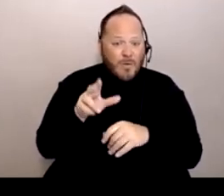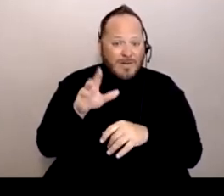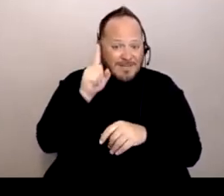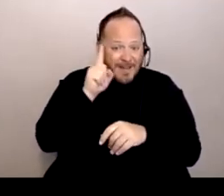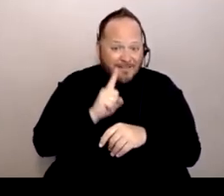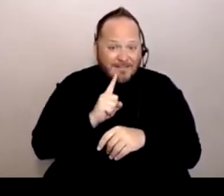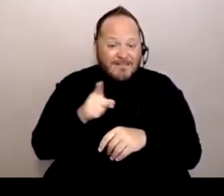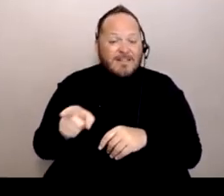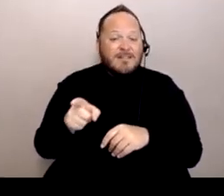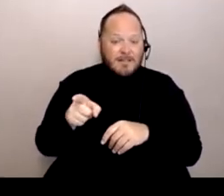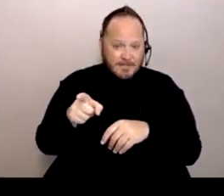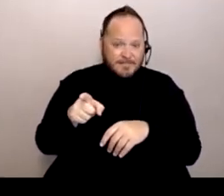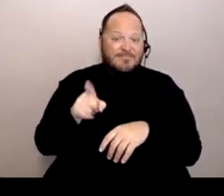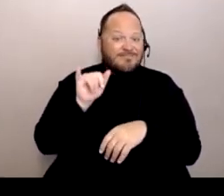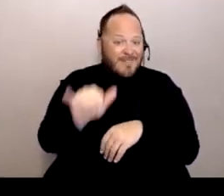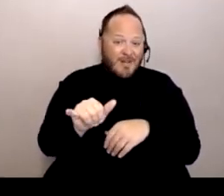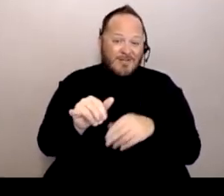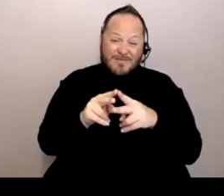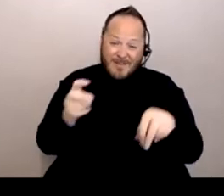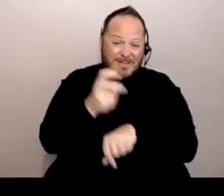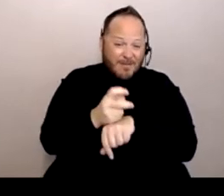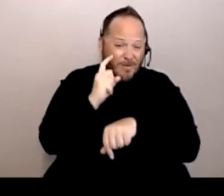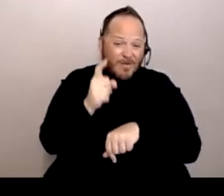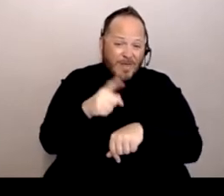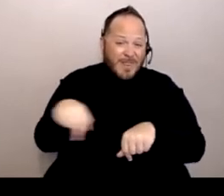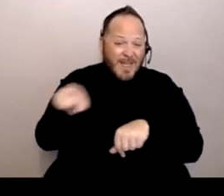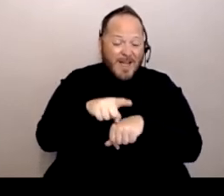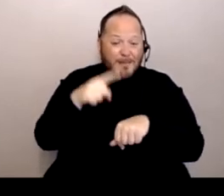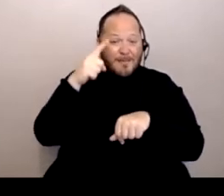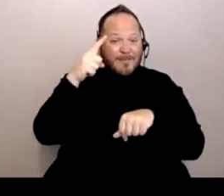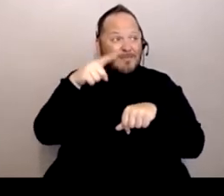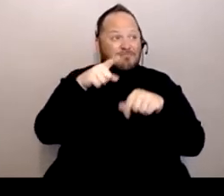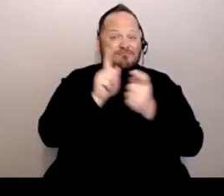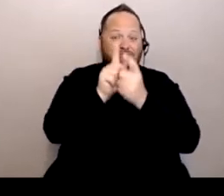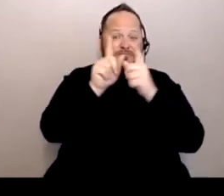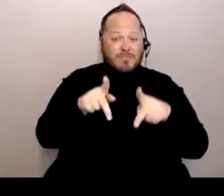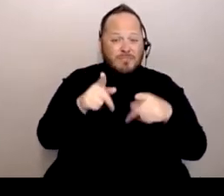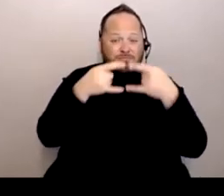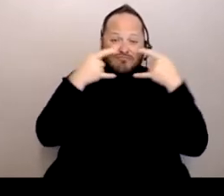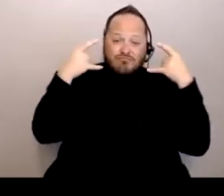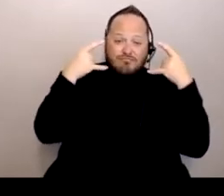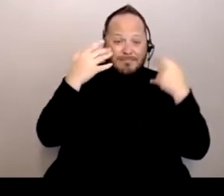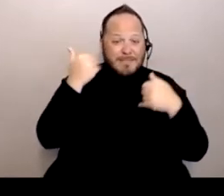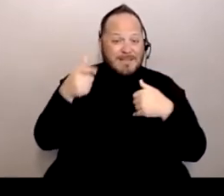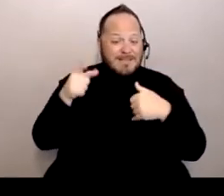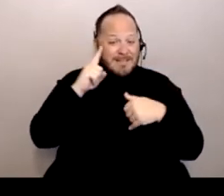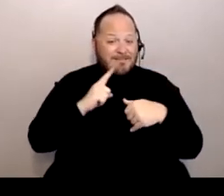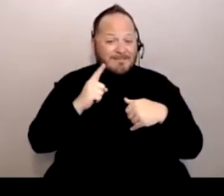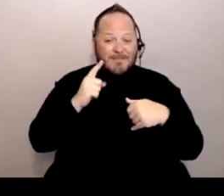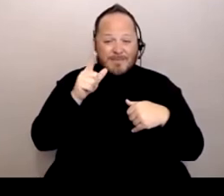that was very difficult for them to have people wearing masks because the people that could read lips, they couldn't do that or communicate.